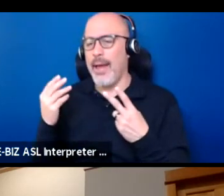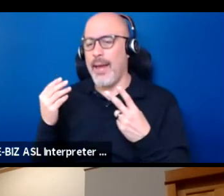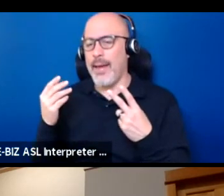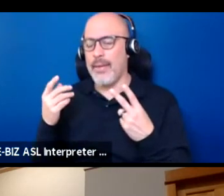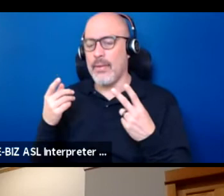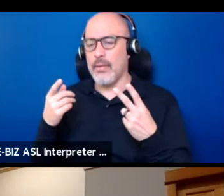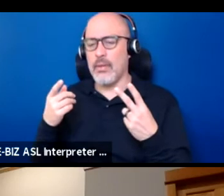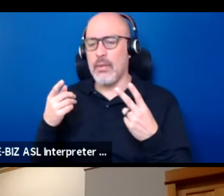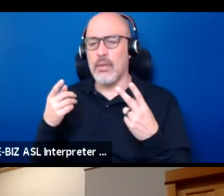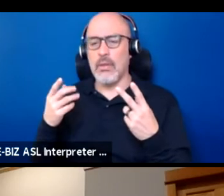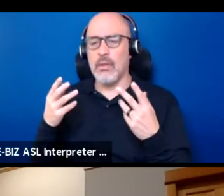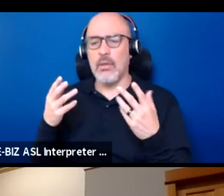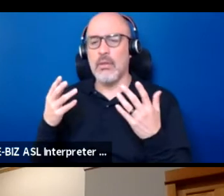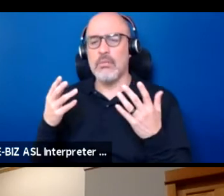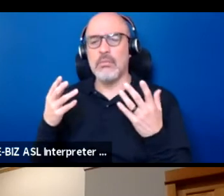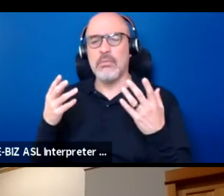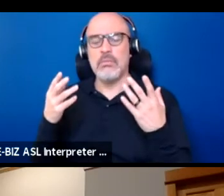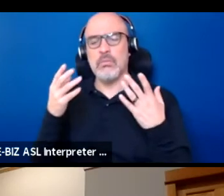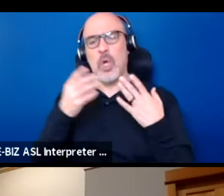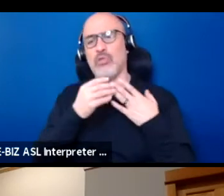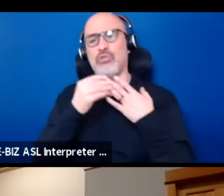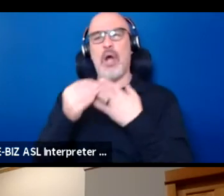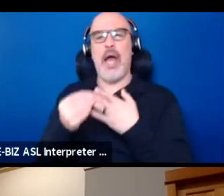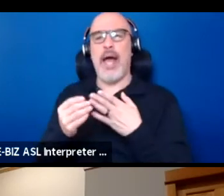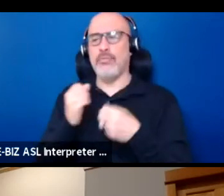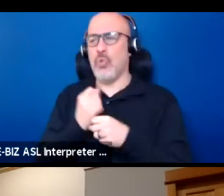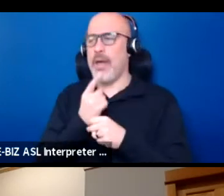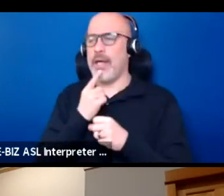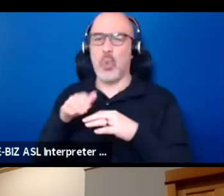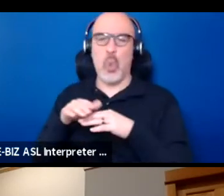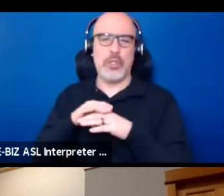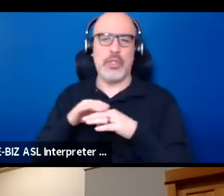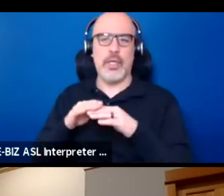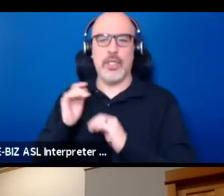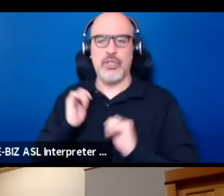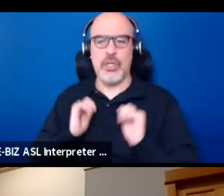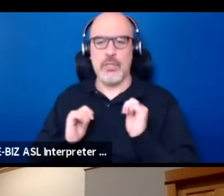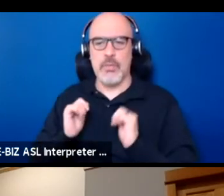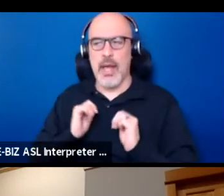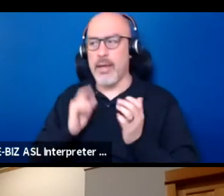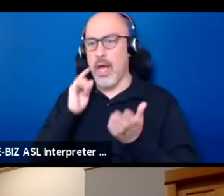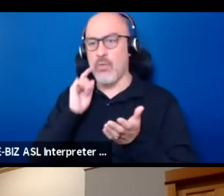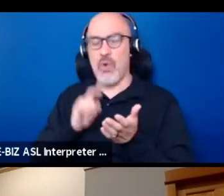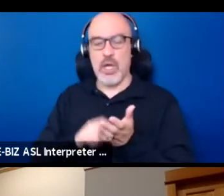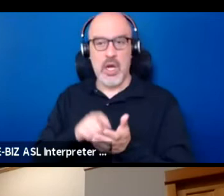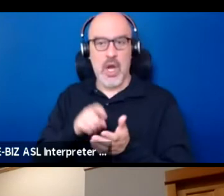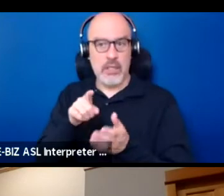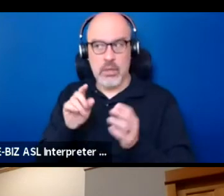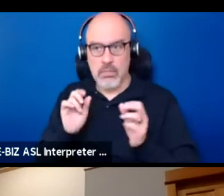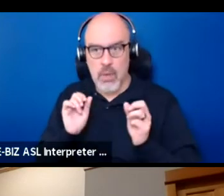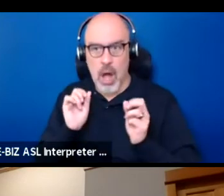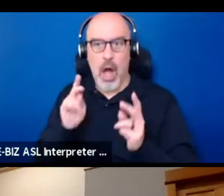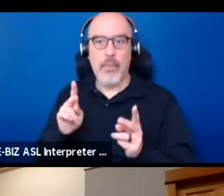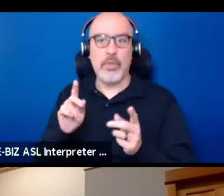just drive to make sure this was an indigenous play and recognizing that she has a chance to Paige Theater.